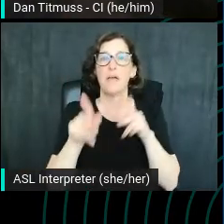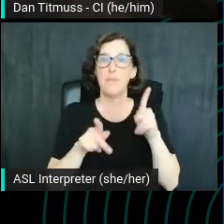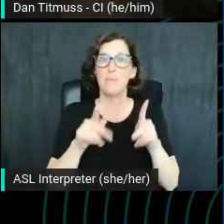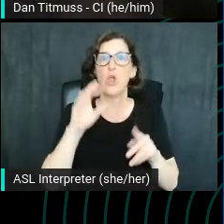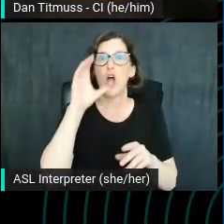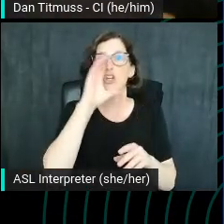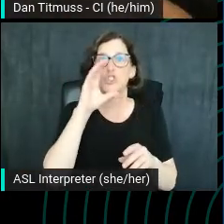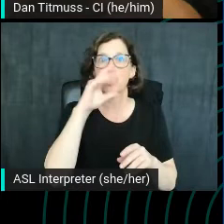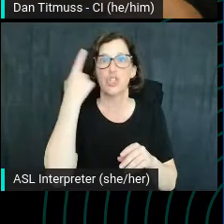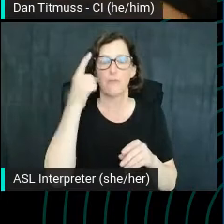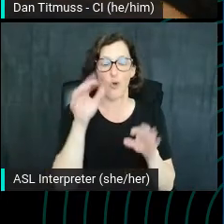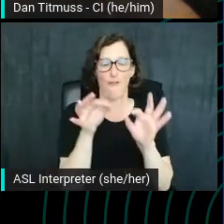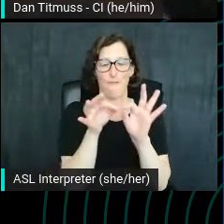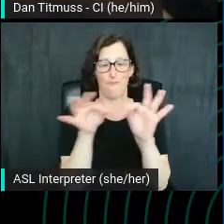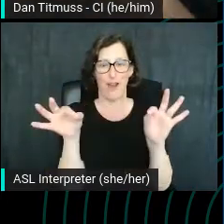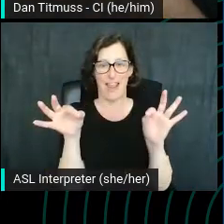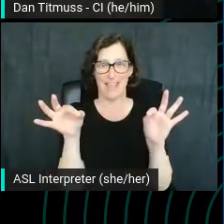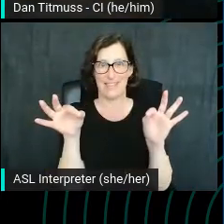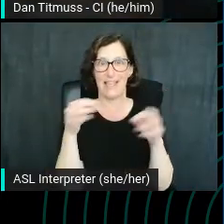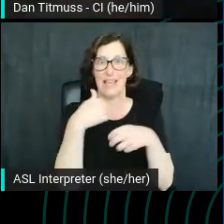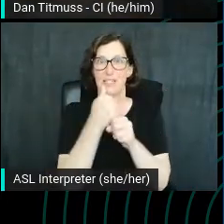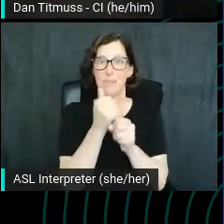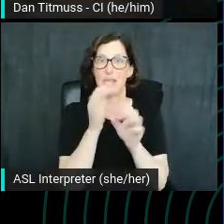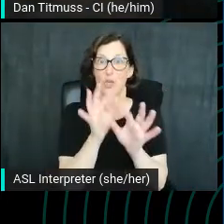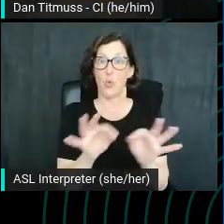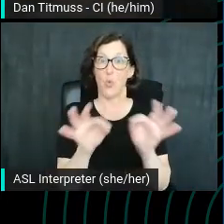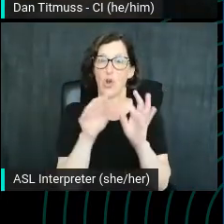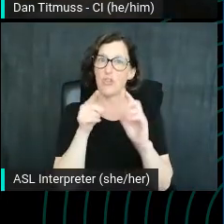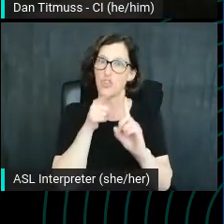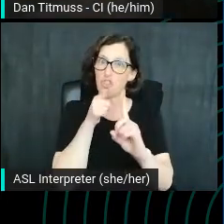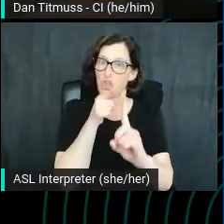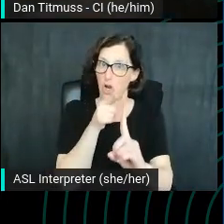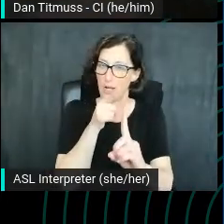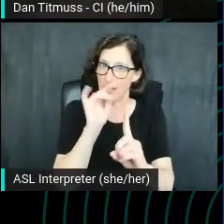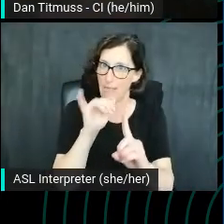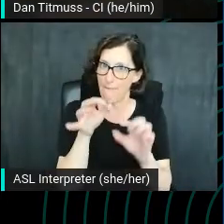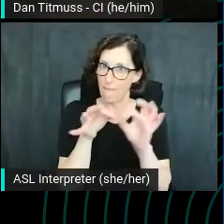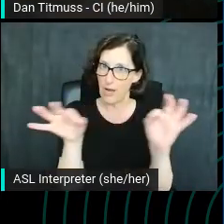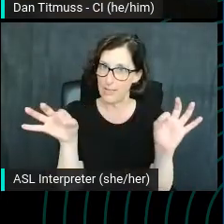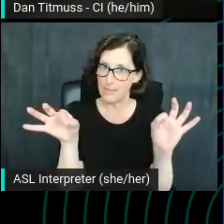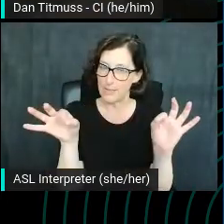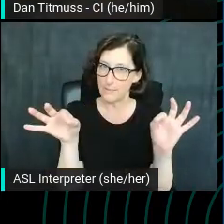for a phrase to make it worth targeting. If we're not doing that